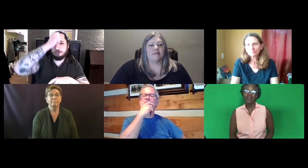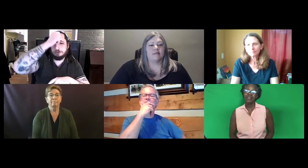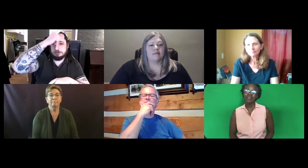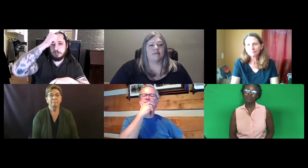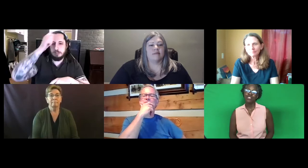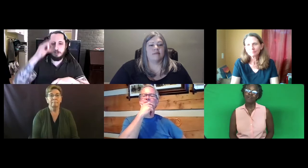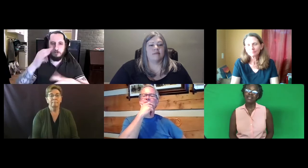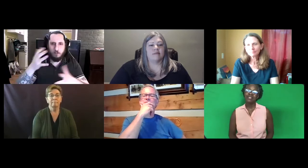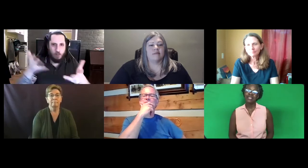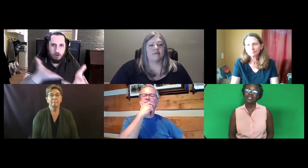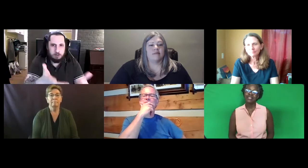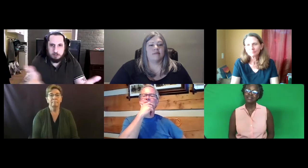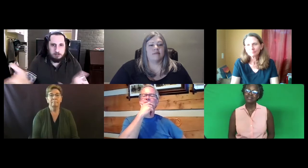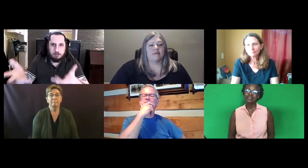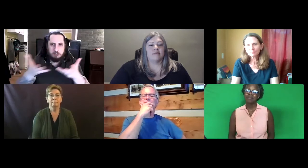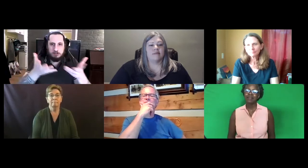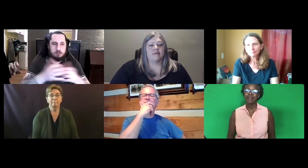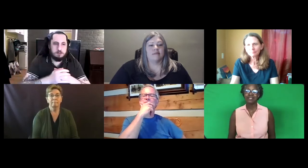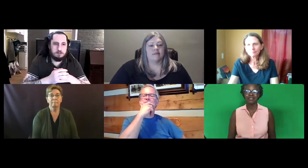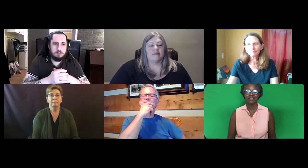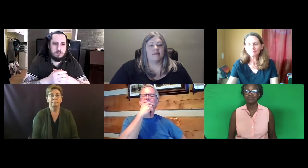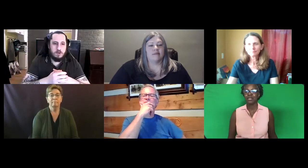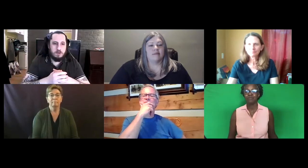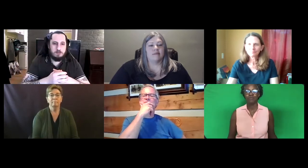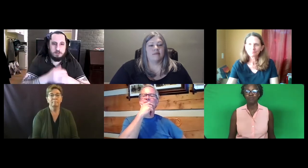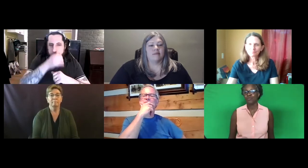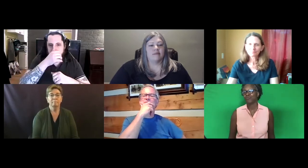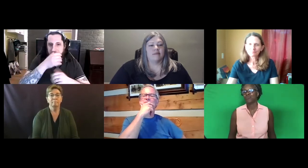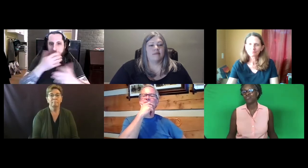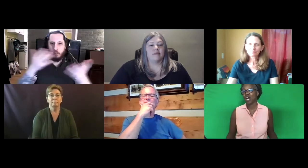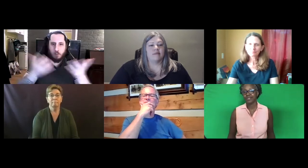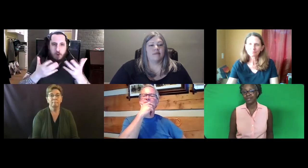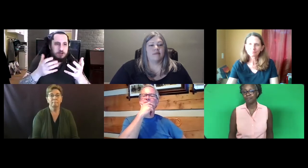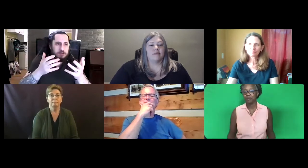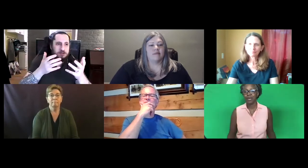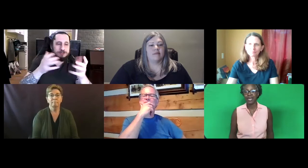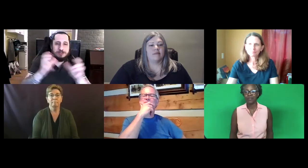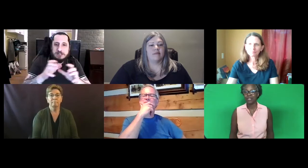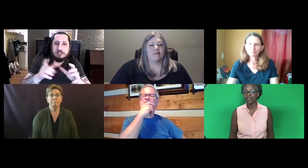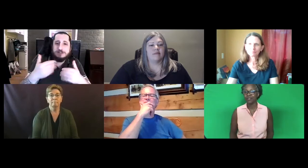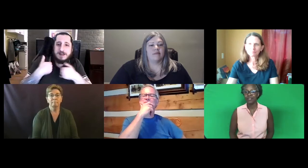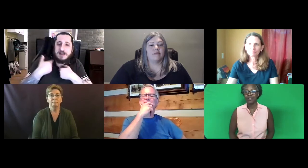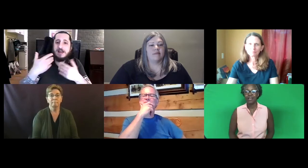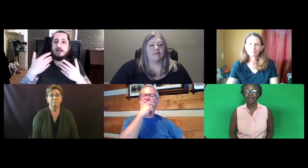And then we tried to get some kind of idea of thoughts that people had out there.